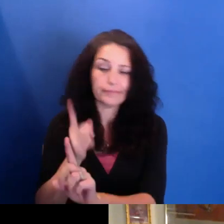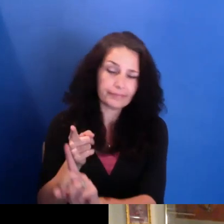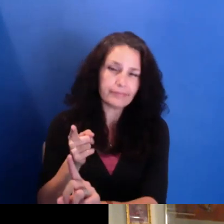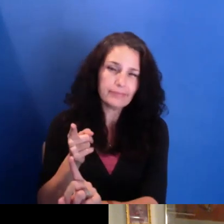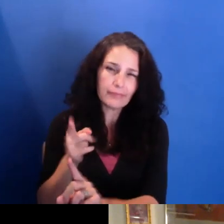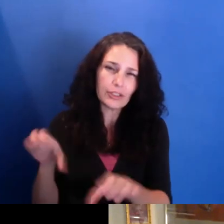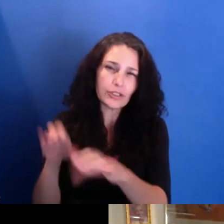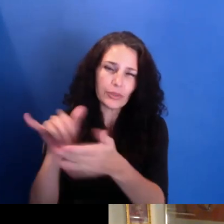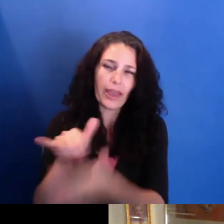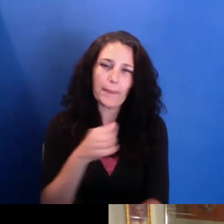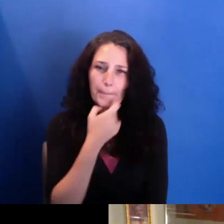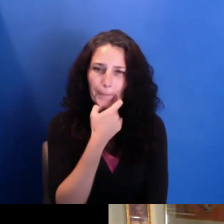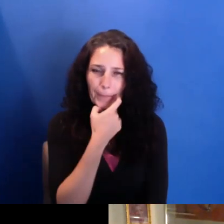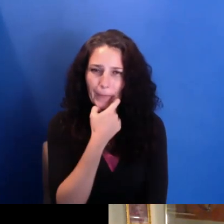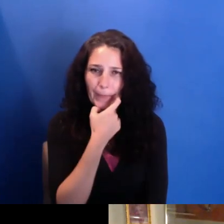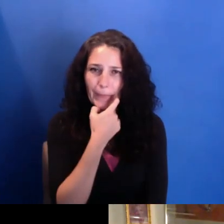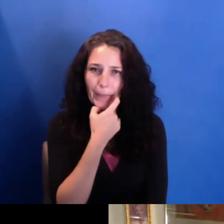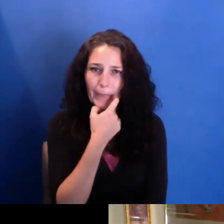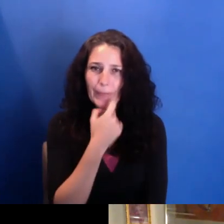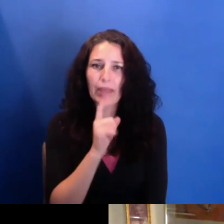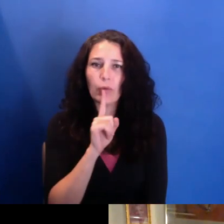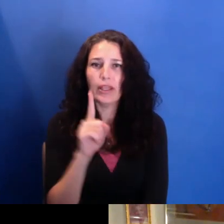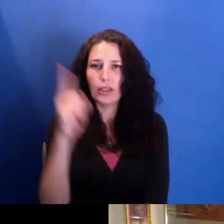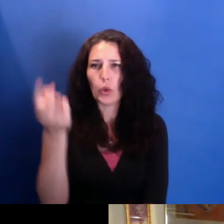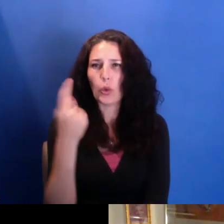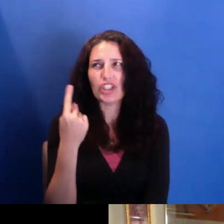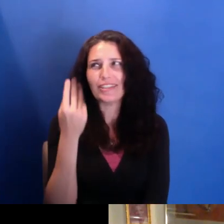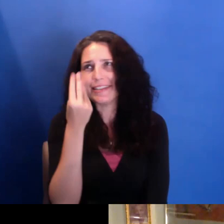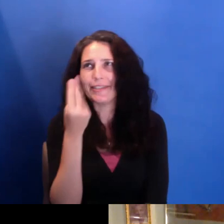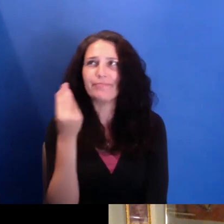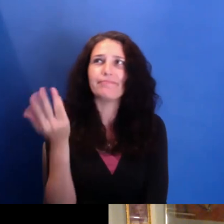And I think-- so it's a question for us. And also, you know, not only we are-- right